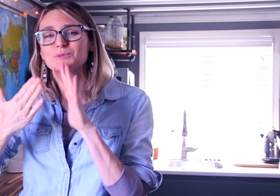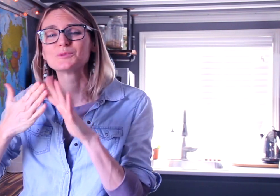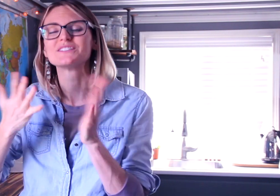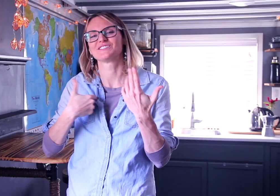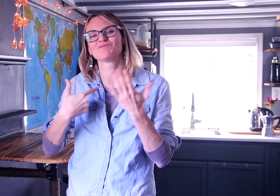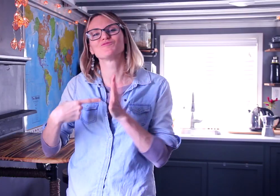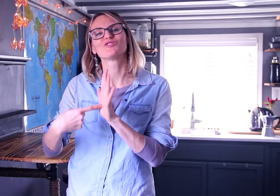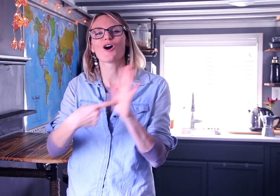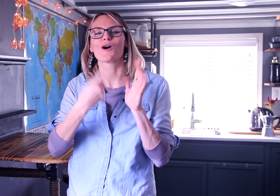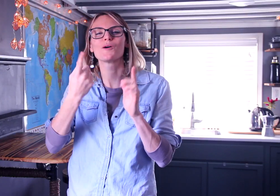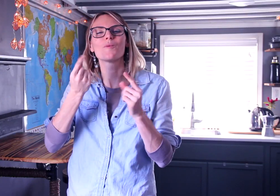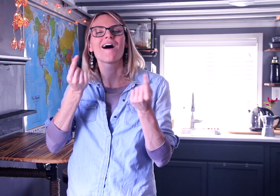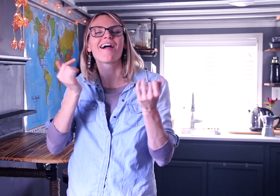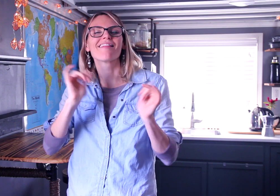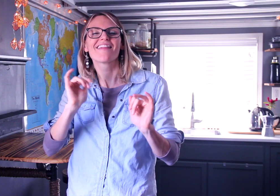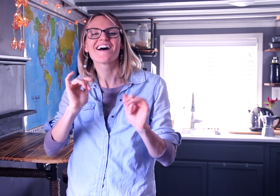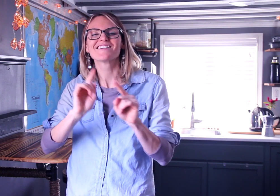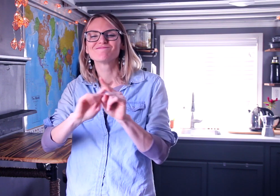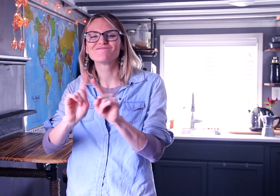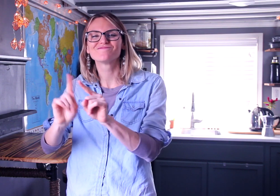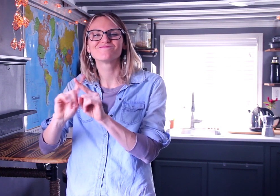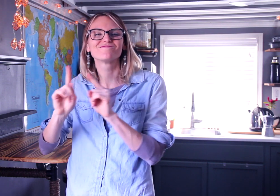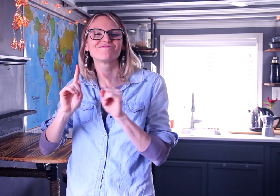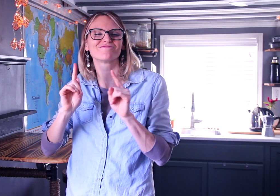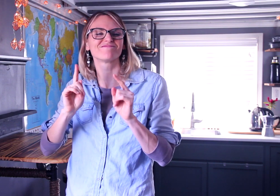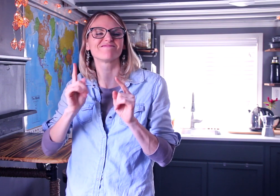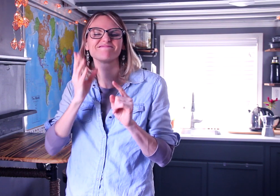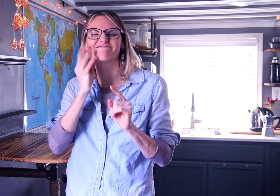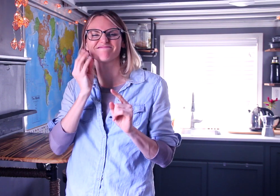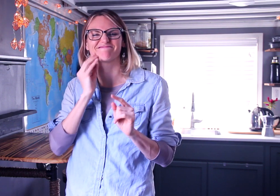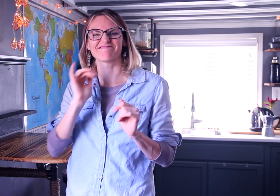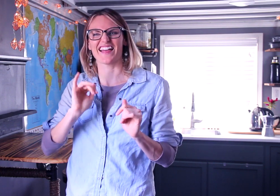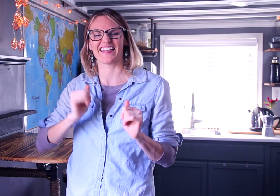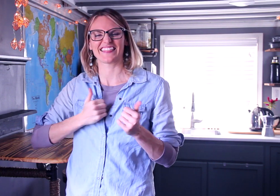I’m gonna show you what it’s like to live here….